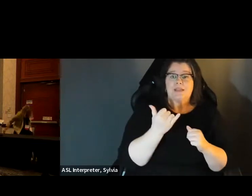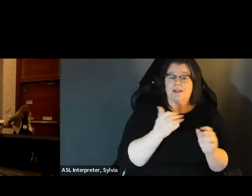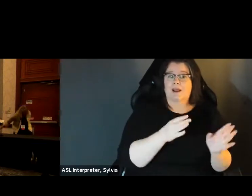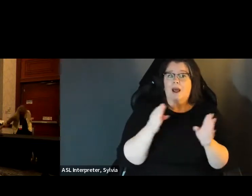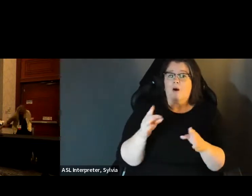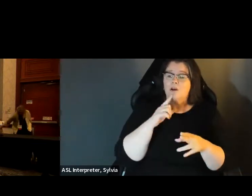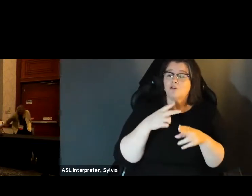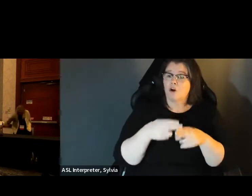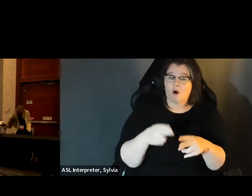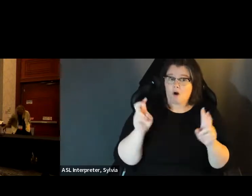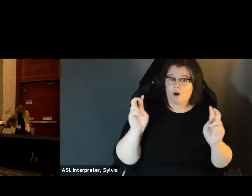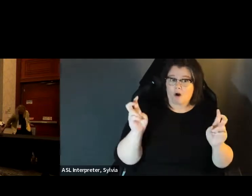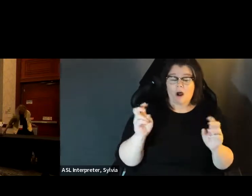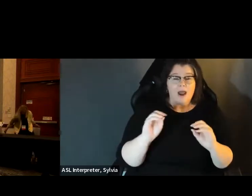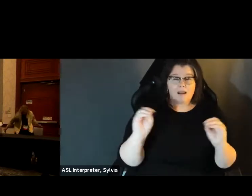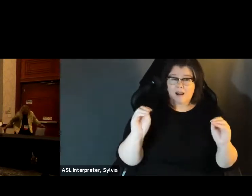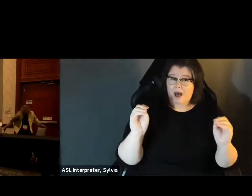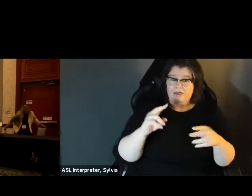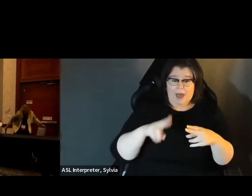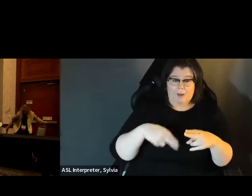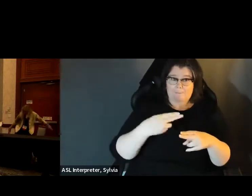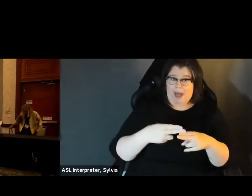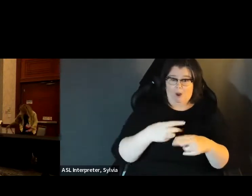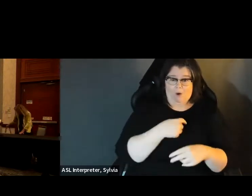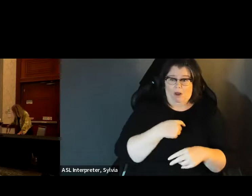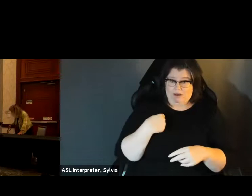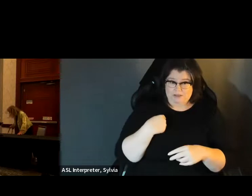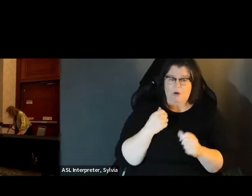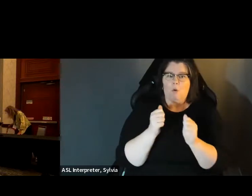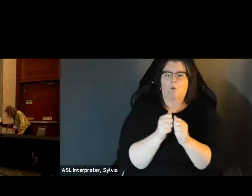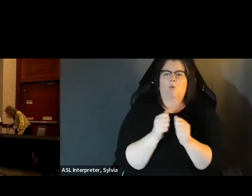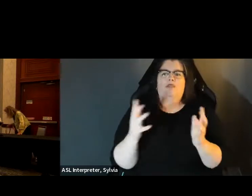I introduce the next panel. So our next panel is titled "